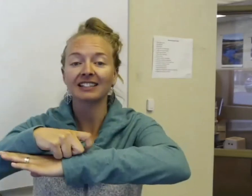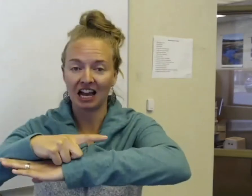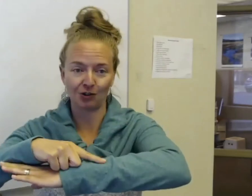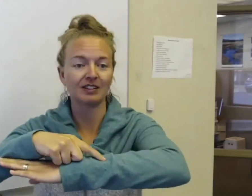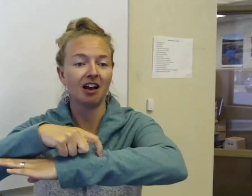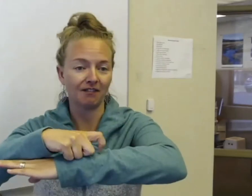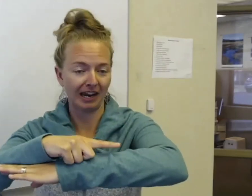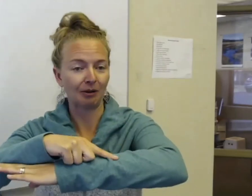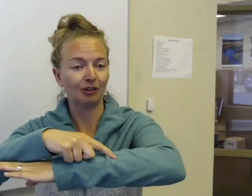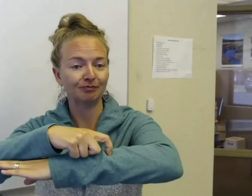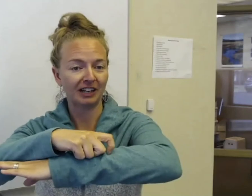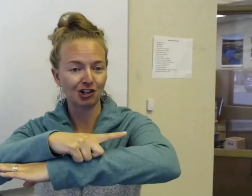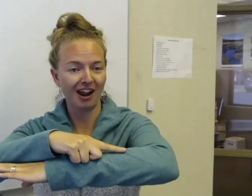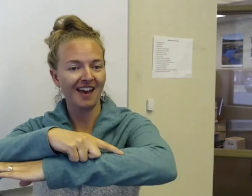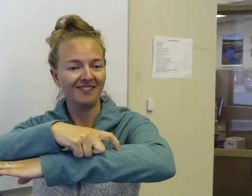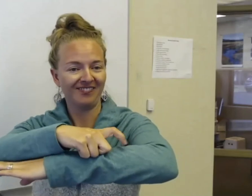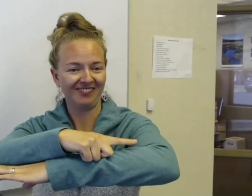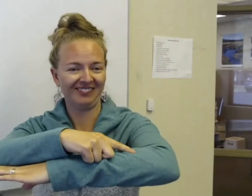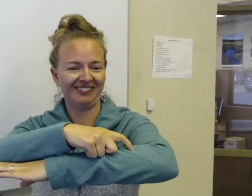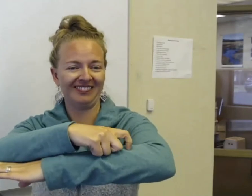actually the sign of the caterpillar. Can you try that?